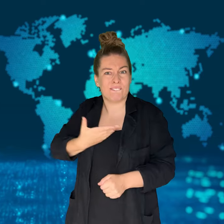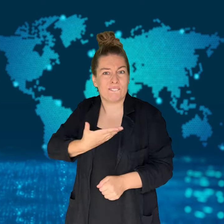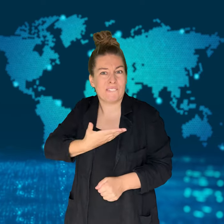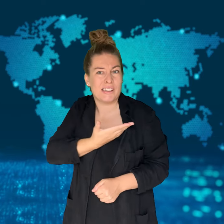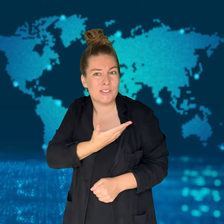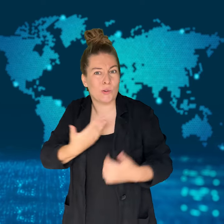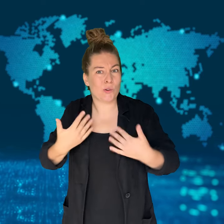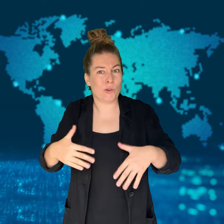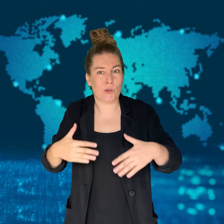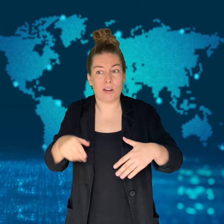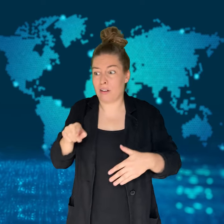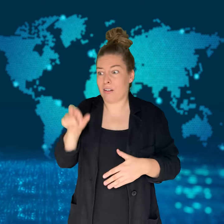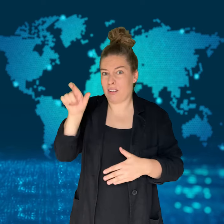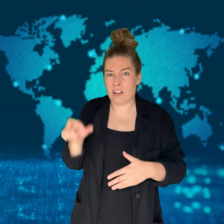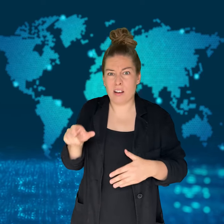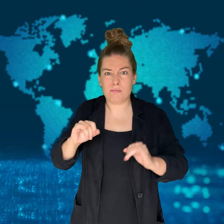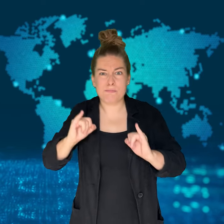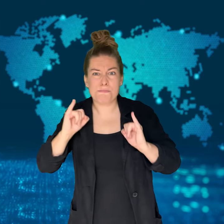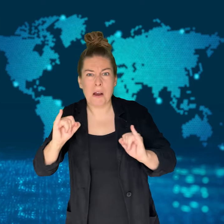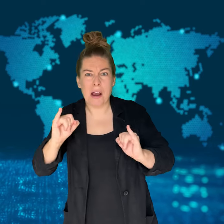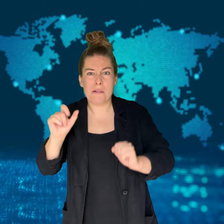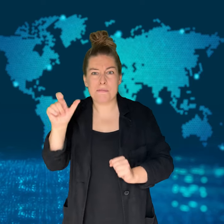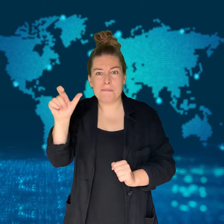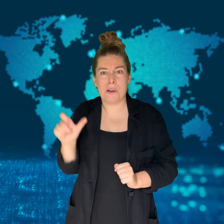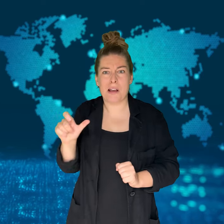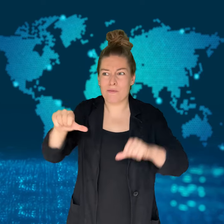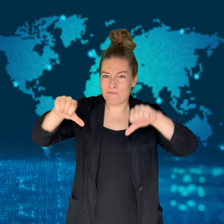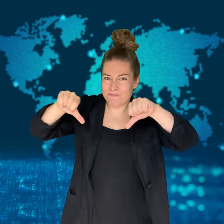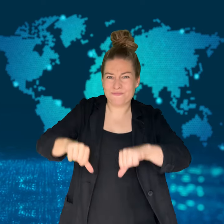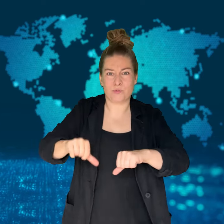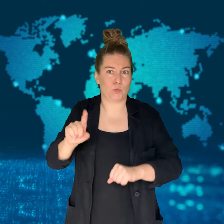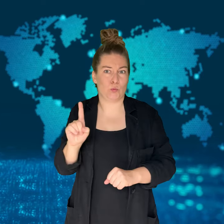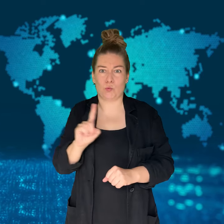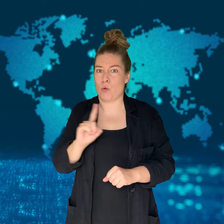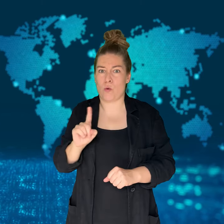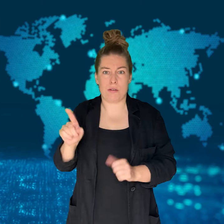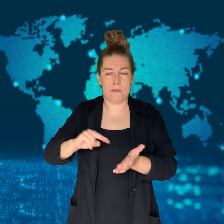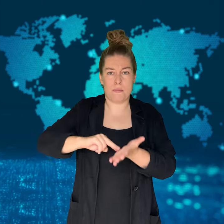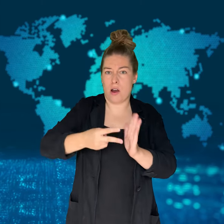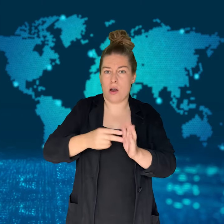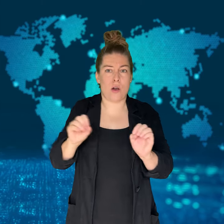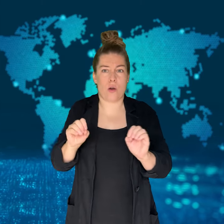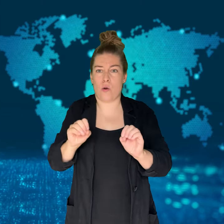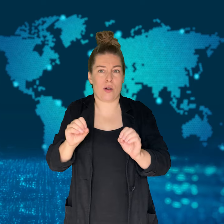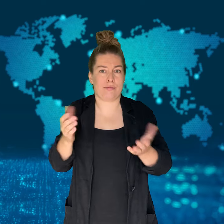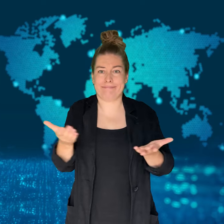a young child.